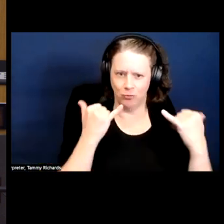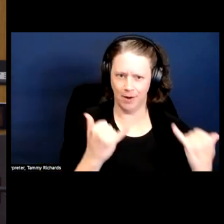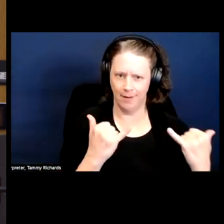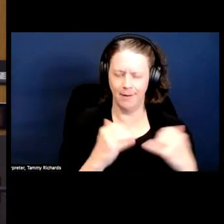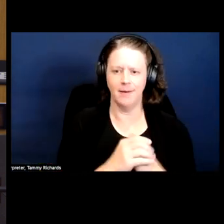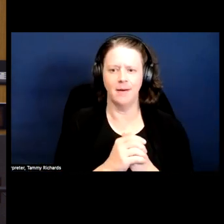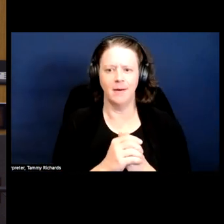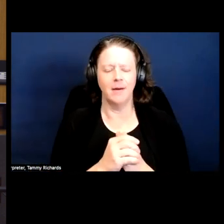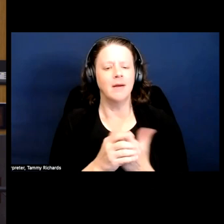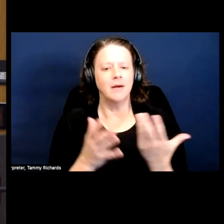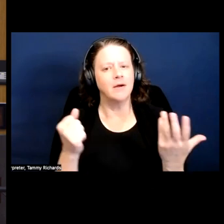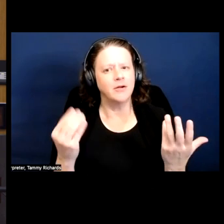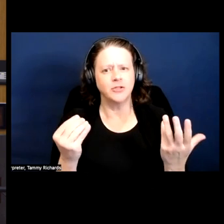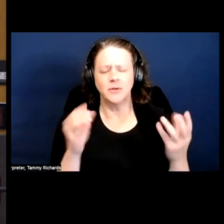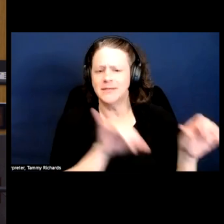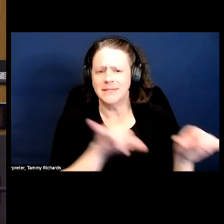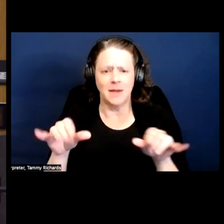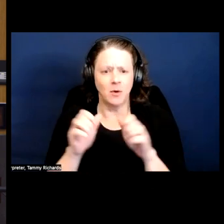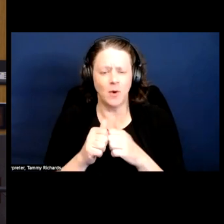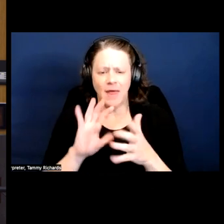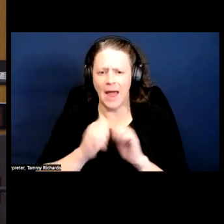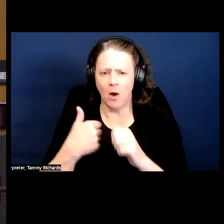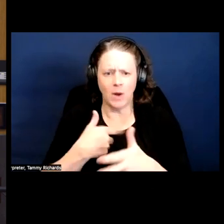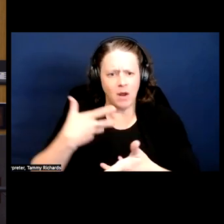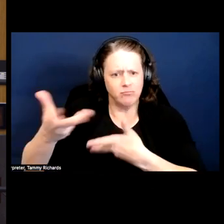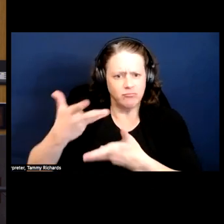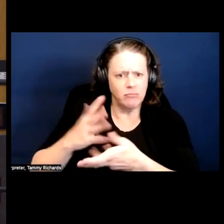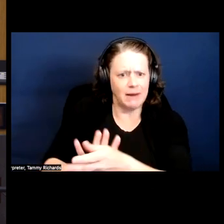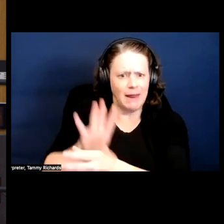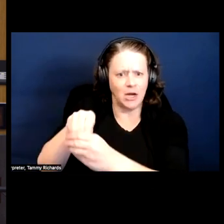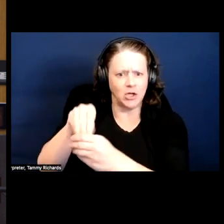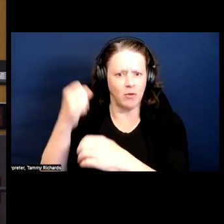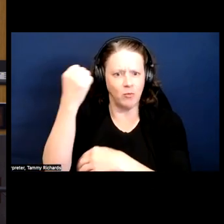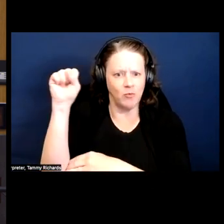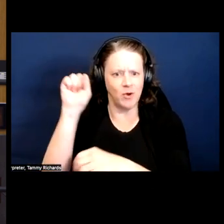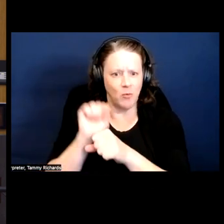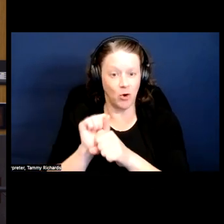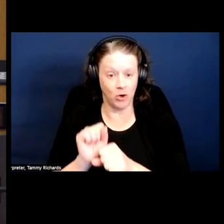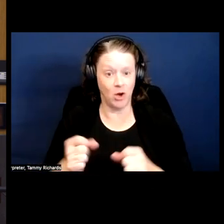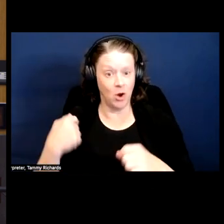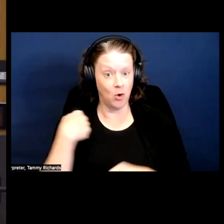In the hopes that we continually engage in movement work to say we're not perfect yet,